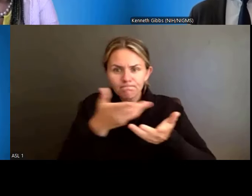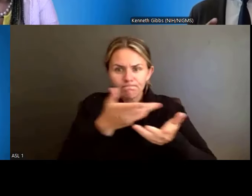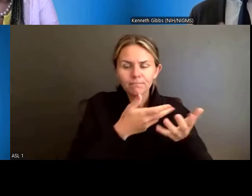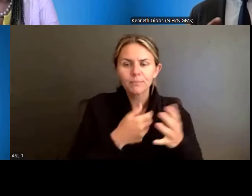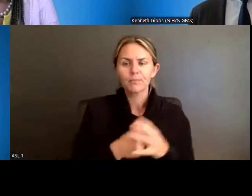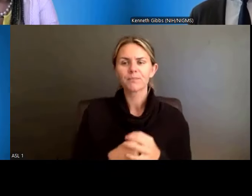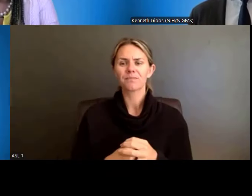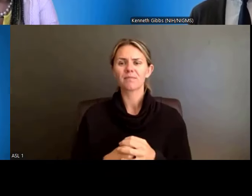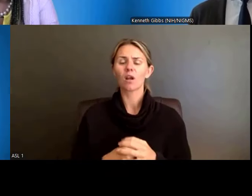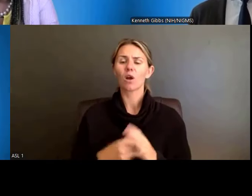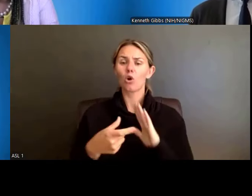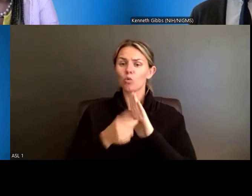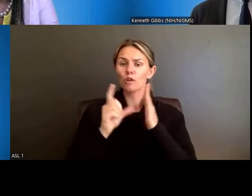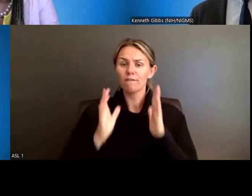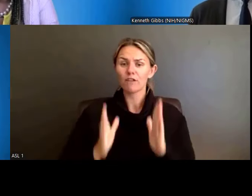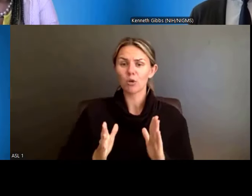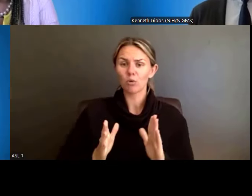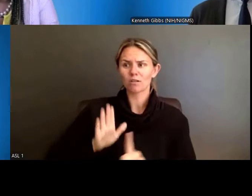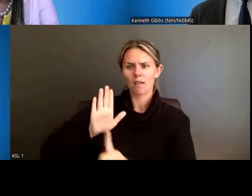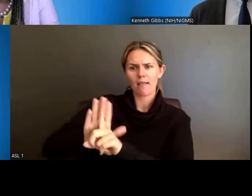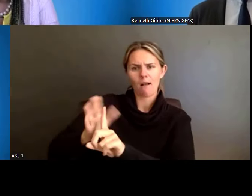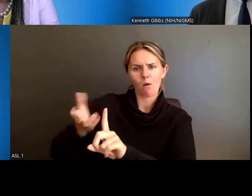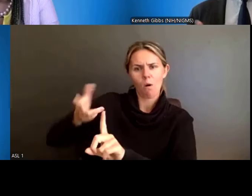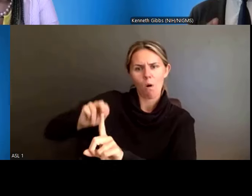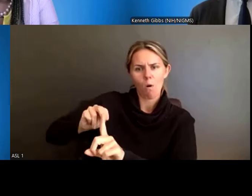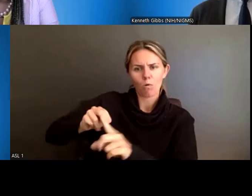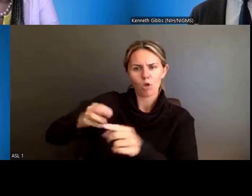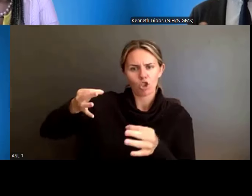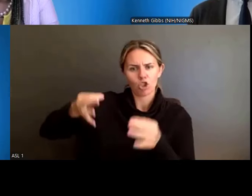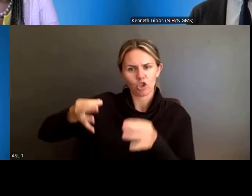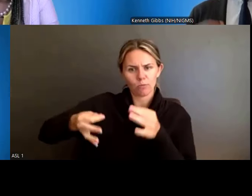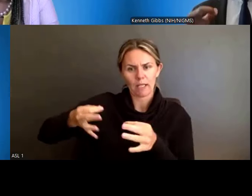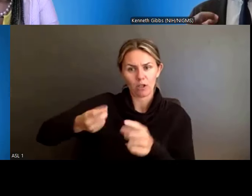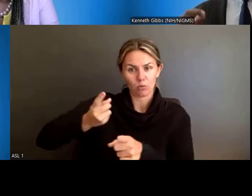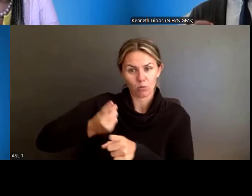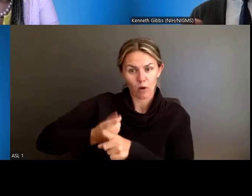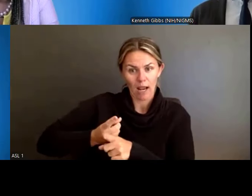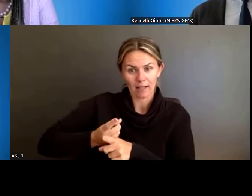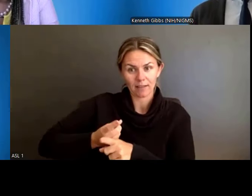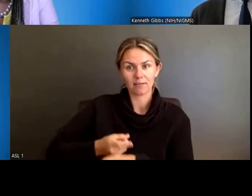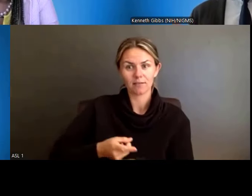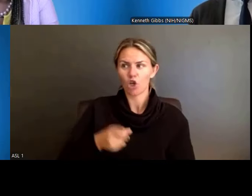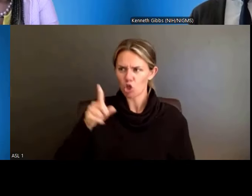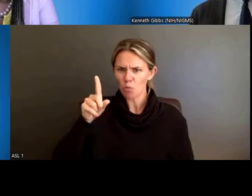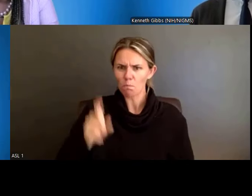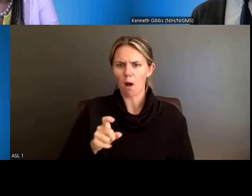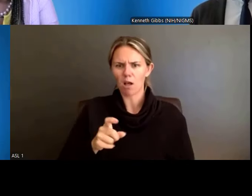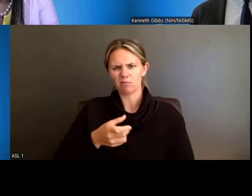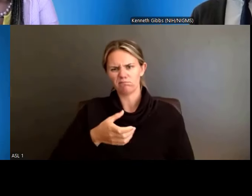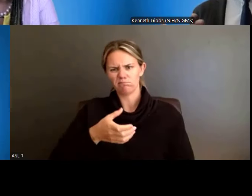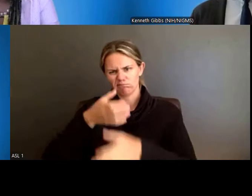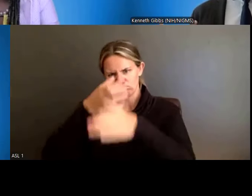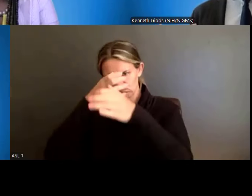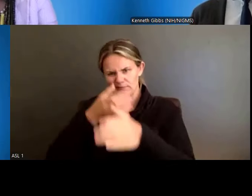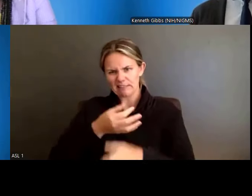reviewers use their own judgment, right? We say now you don't have to be strong in every area to be a strong application.